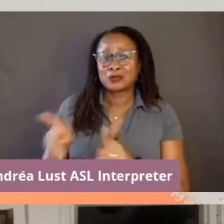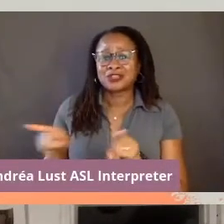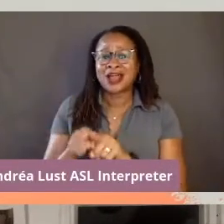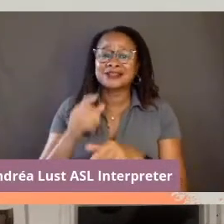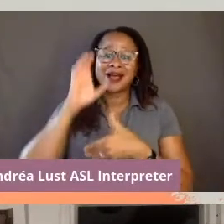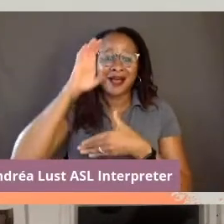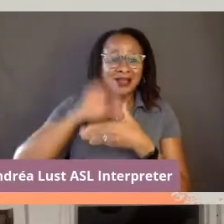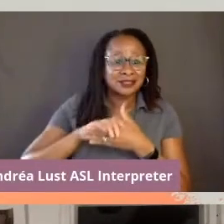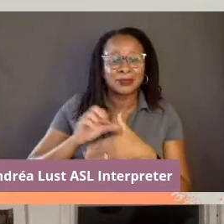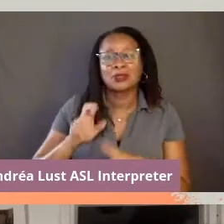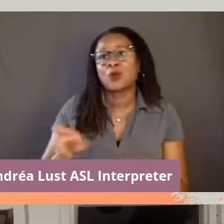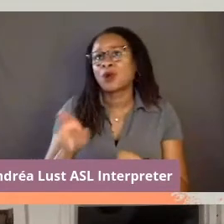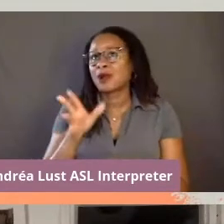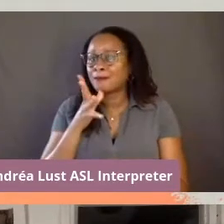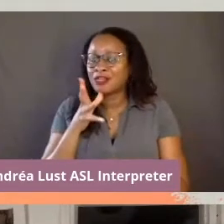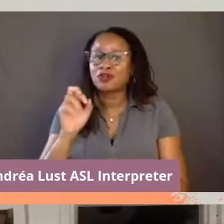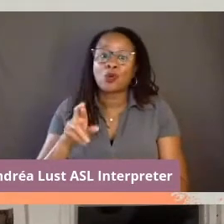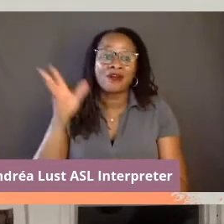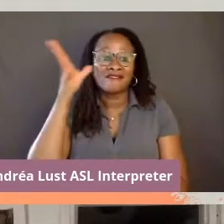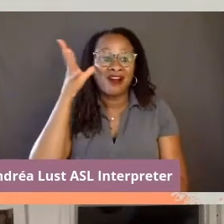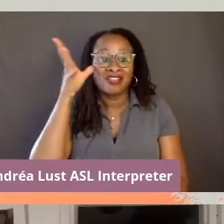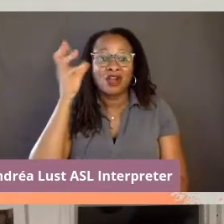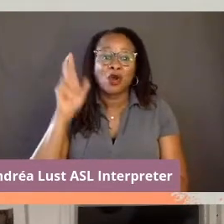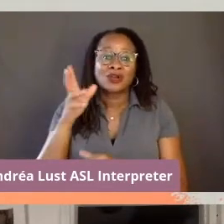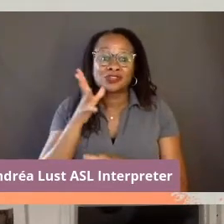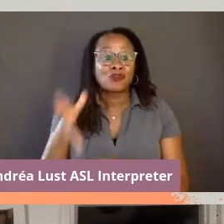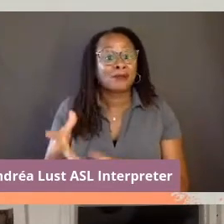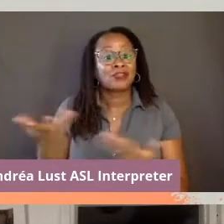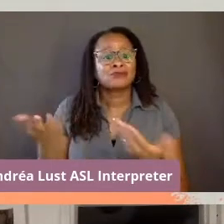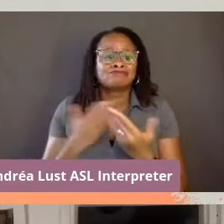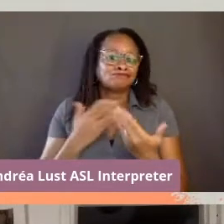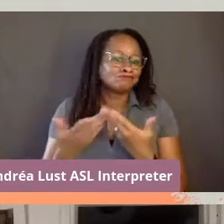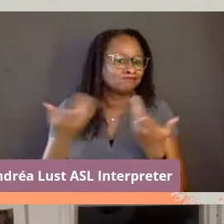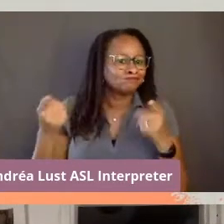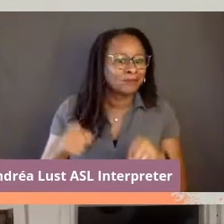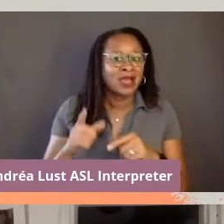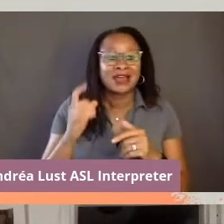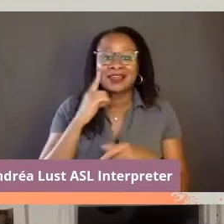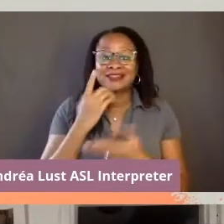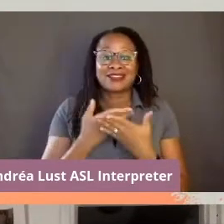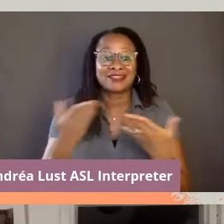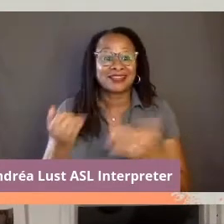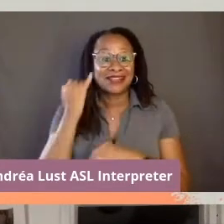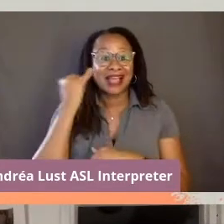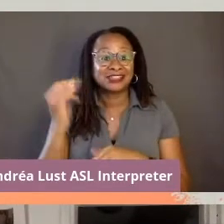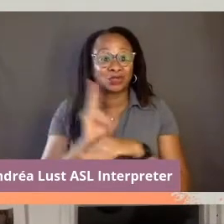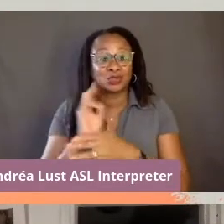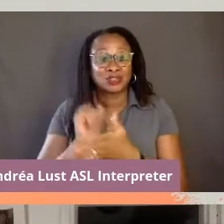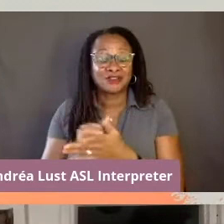as a mother, as a father, as a grandmother, what have you. And I think the thing is the idea of using that crossover